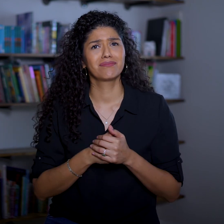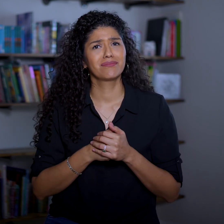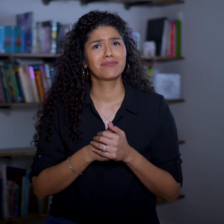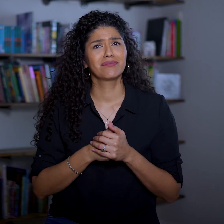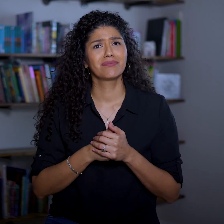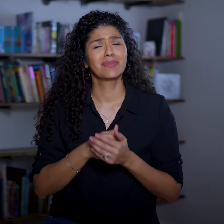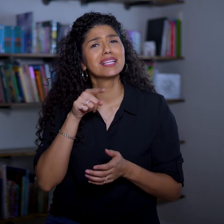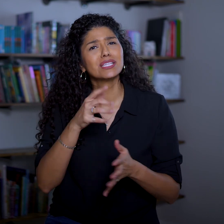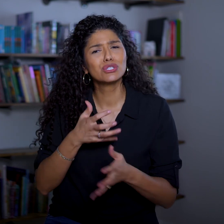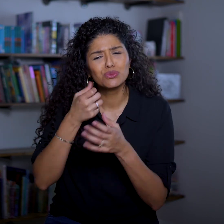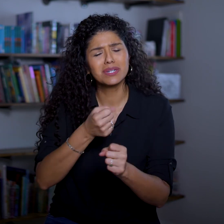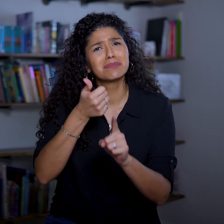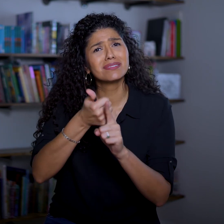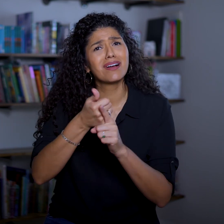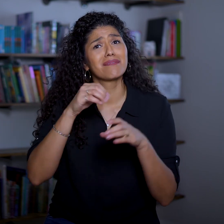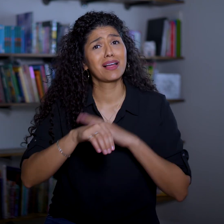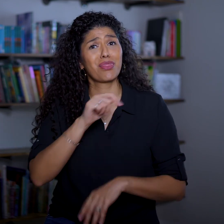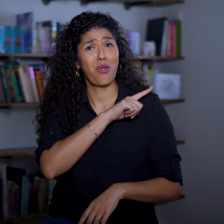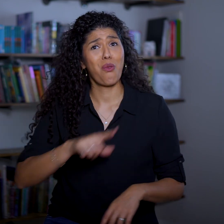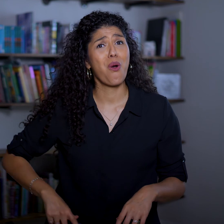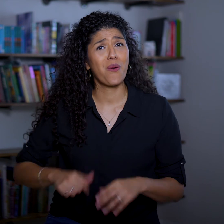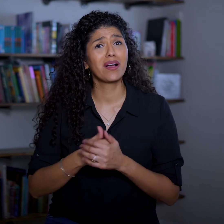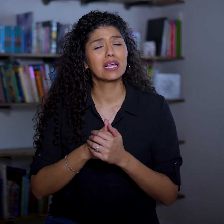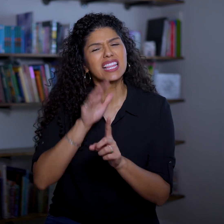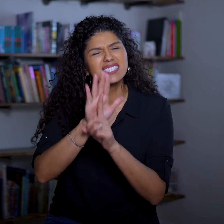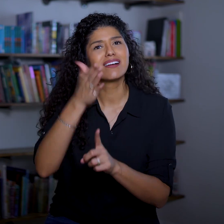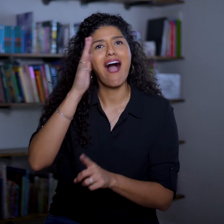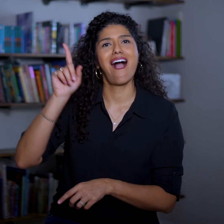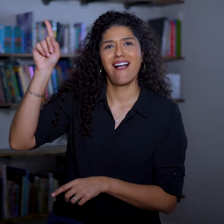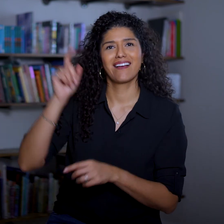He strengthens himself in the LORD his God!